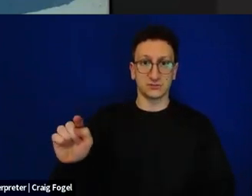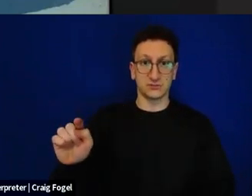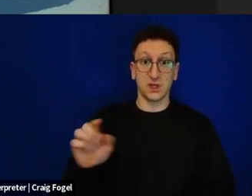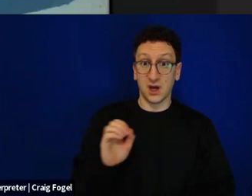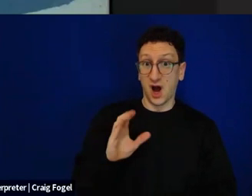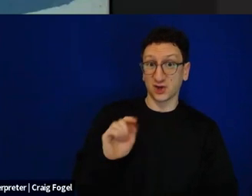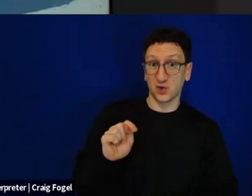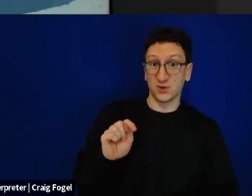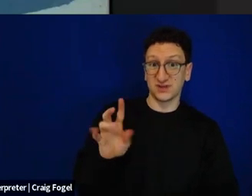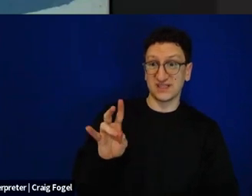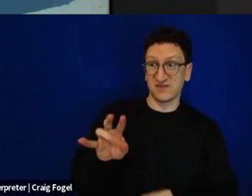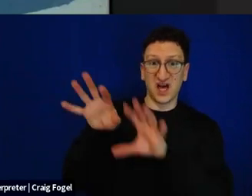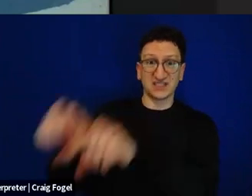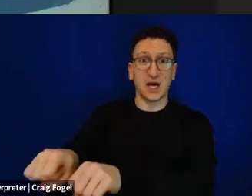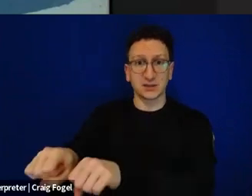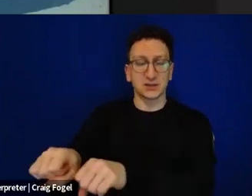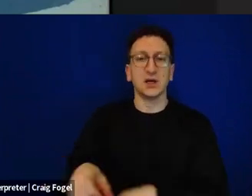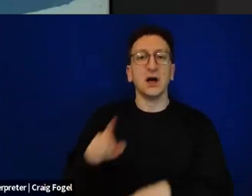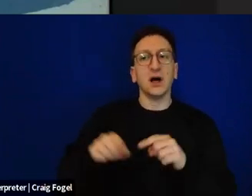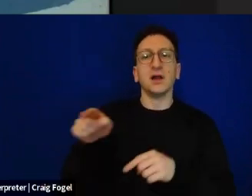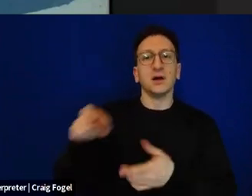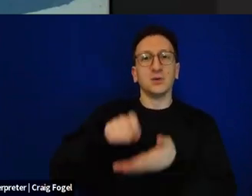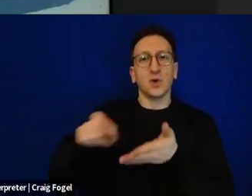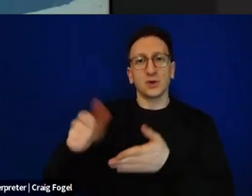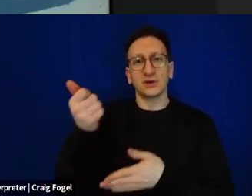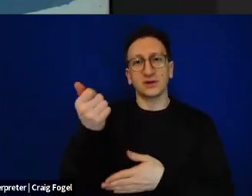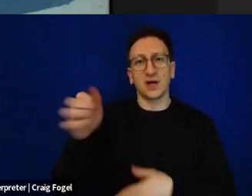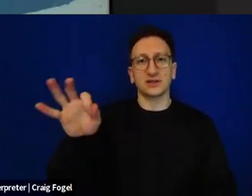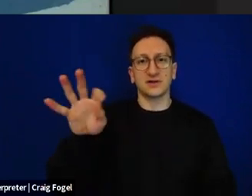which was created in 1946, before the creation of the State of Israel,